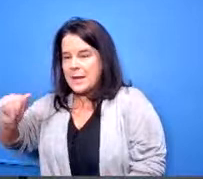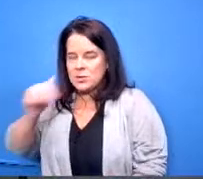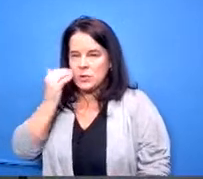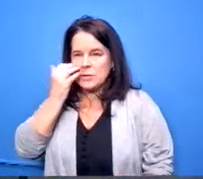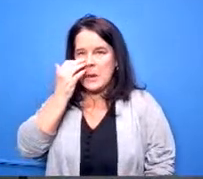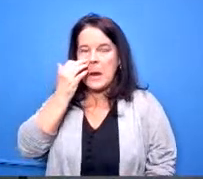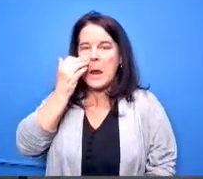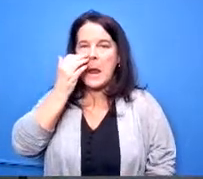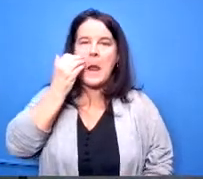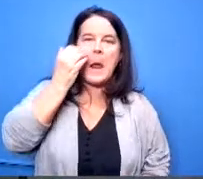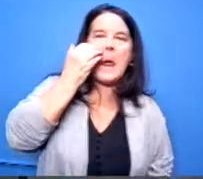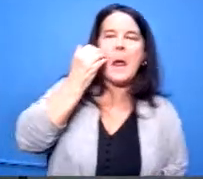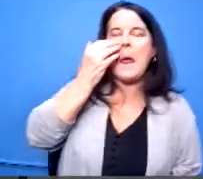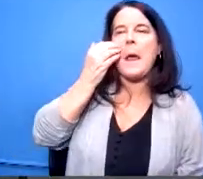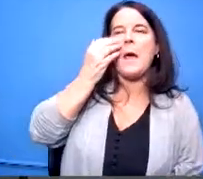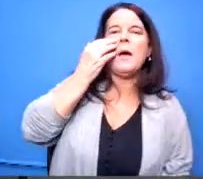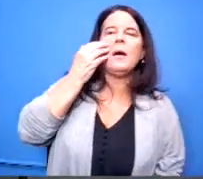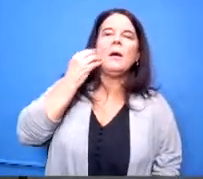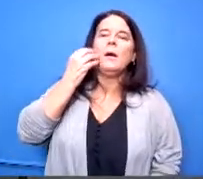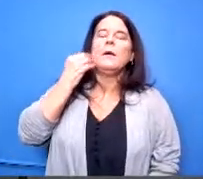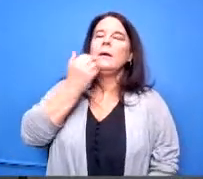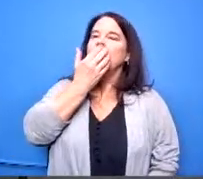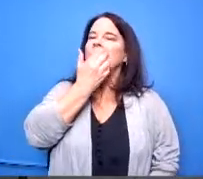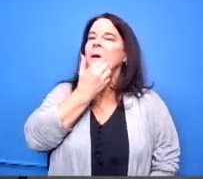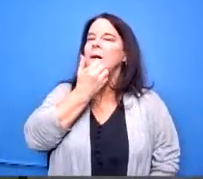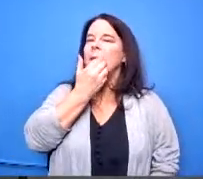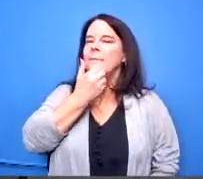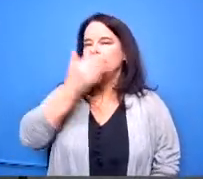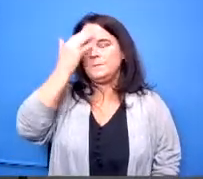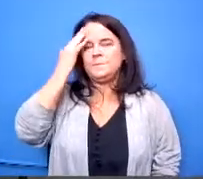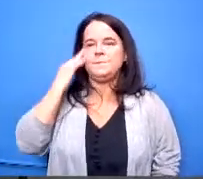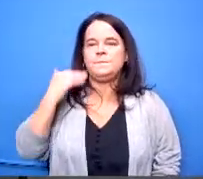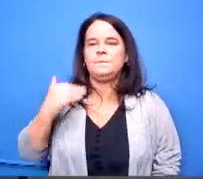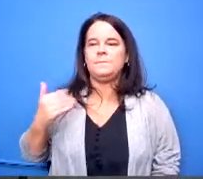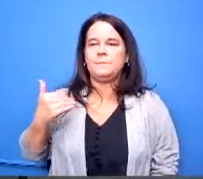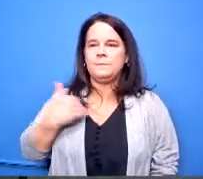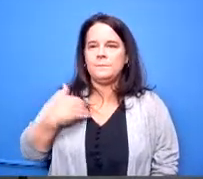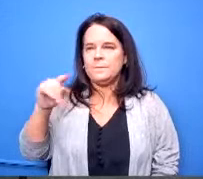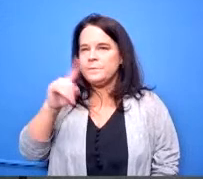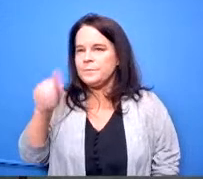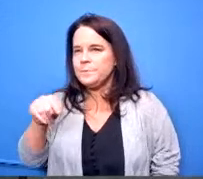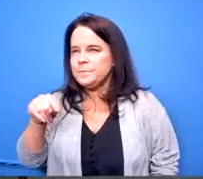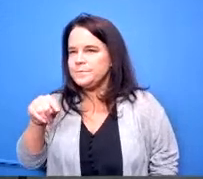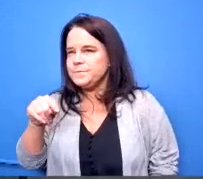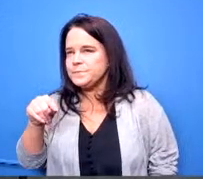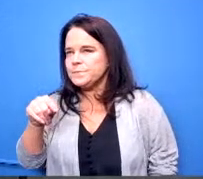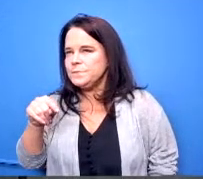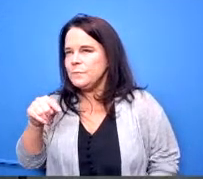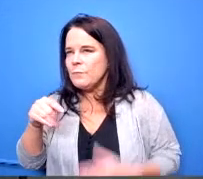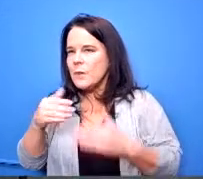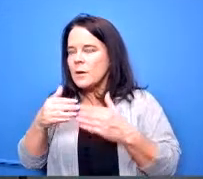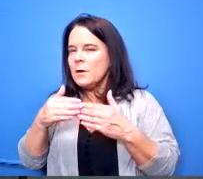thank you i have a question about the offering any non-cte courses what does that look like the r how